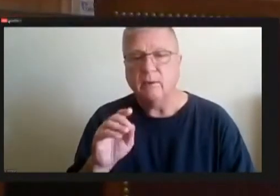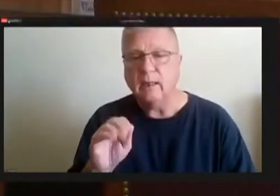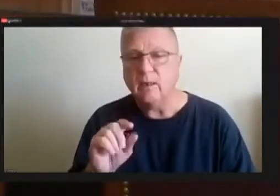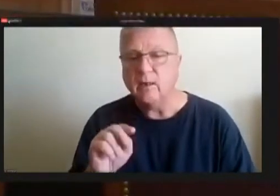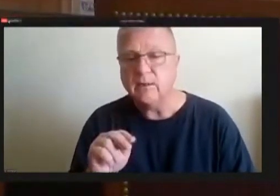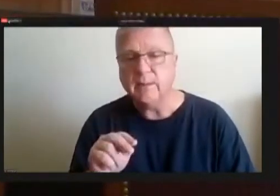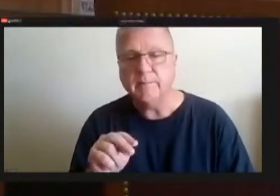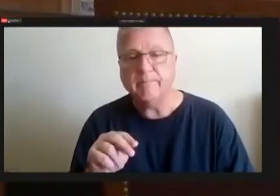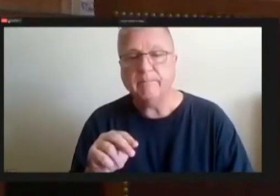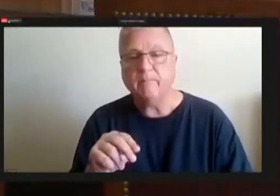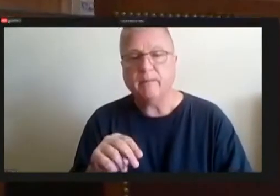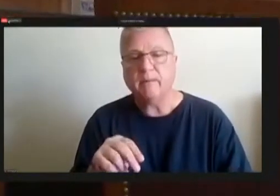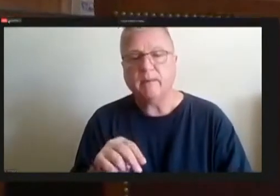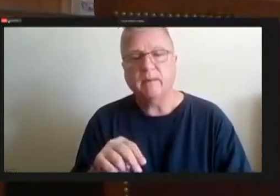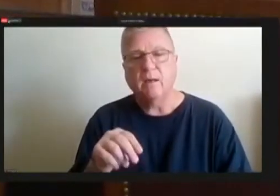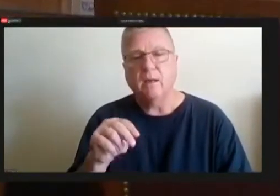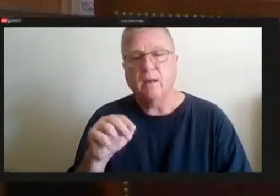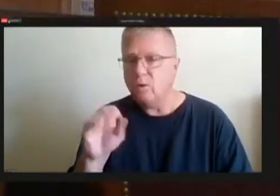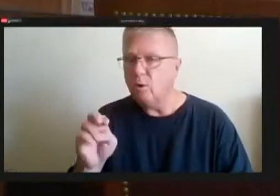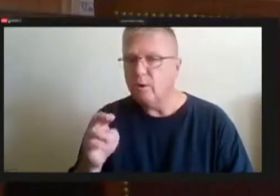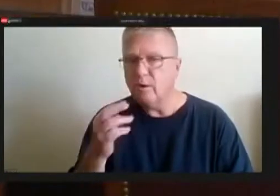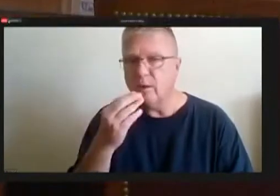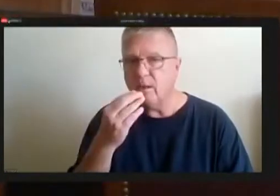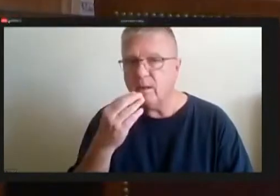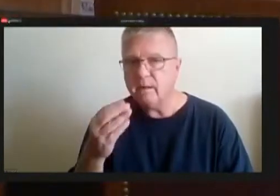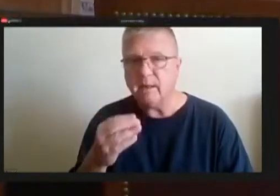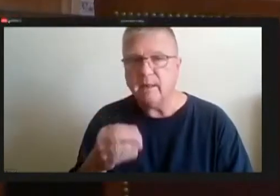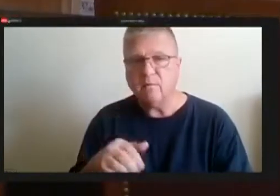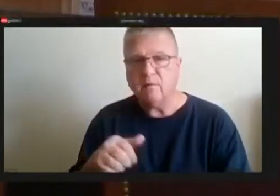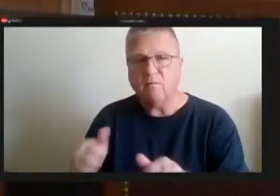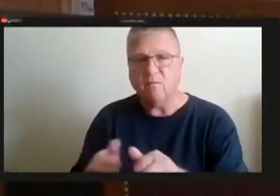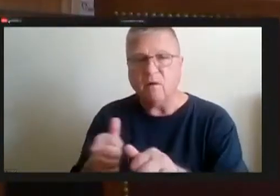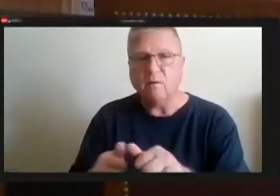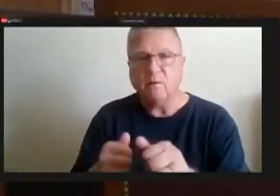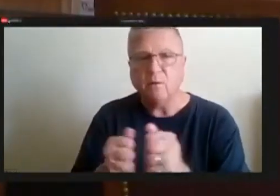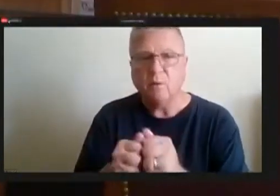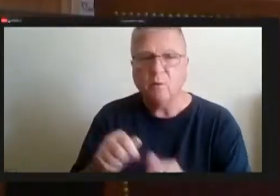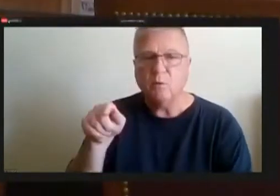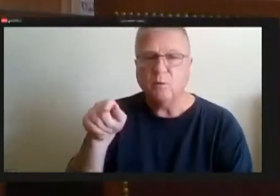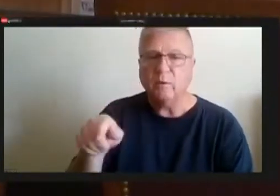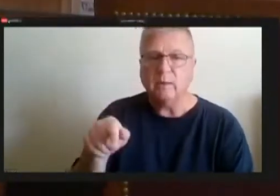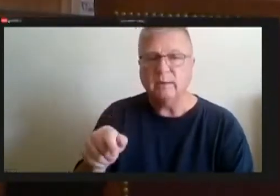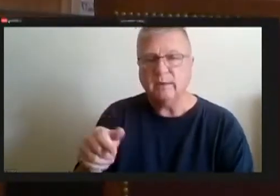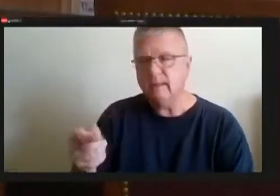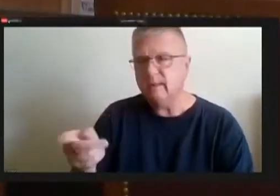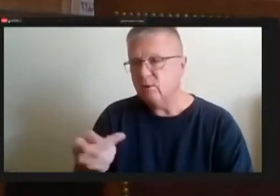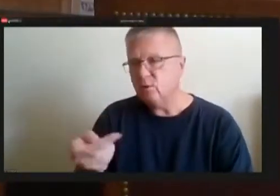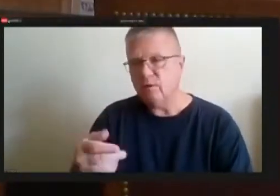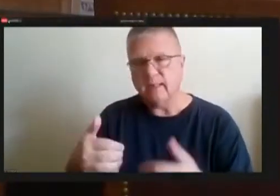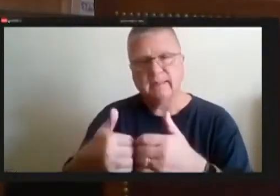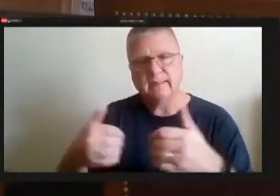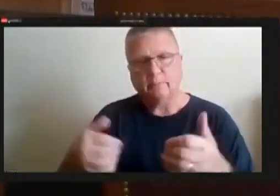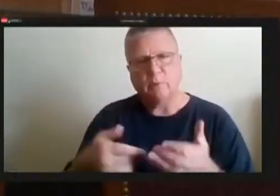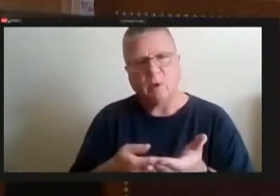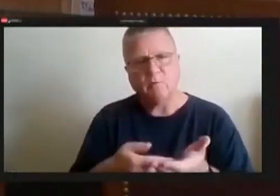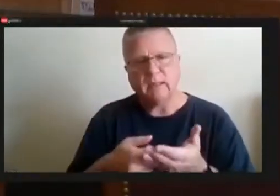Councilman O'Connor, I want to thank you for following through with this you know he and I had separate conversations with Chief from on a number of occasions.